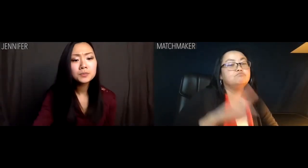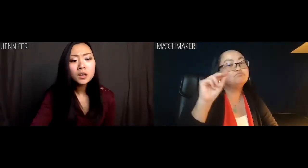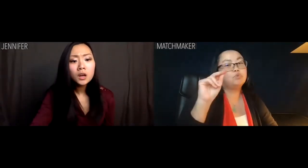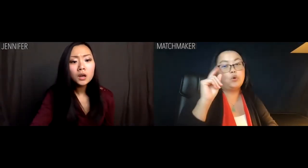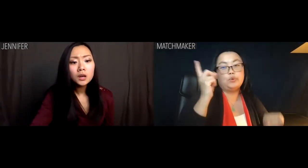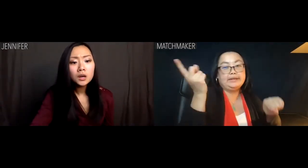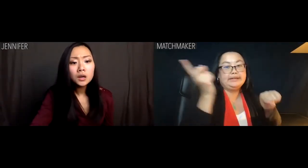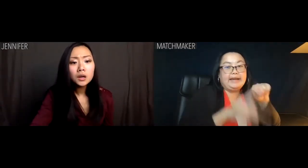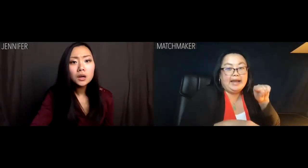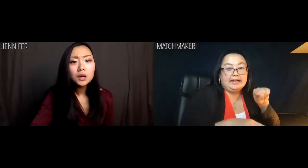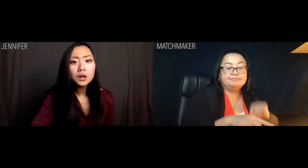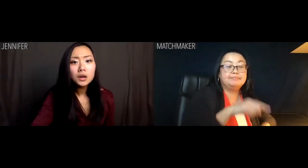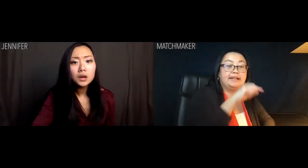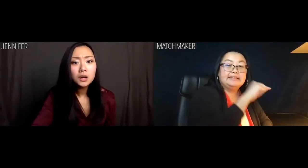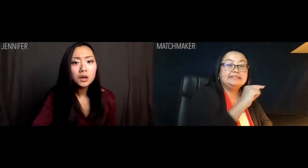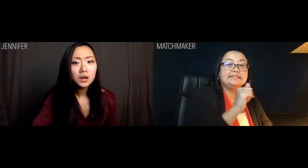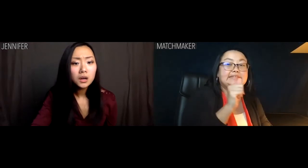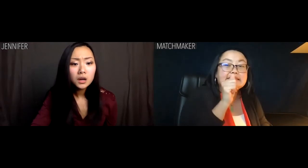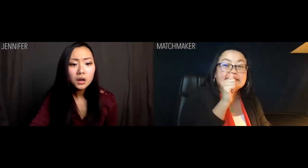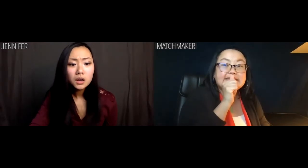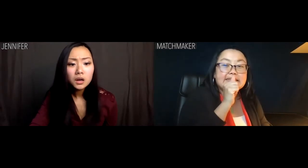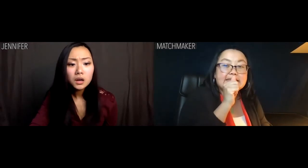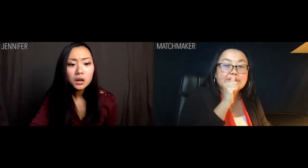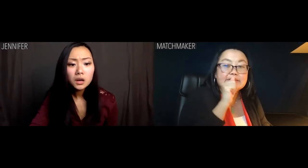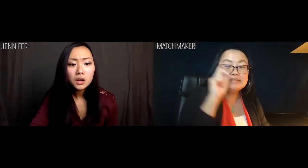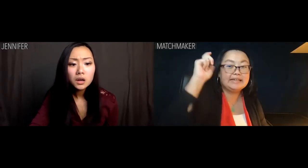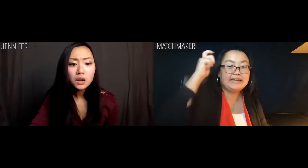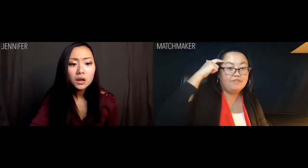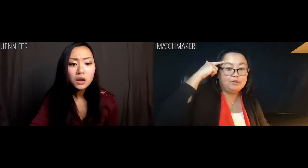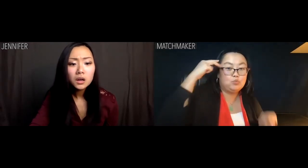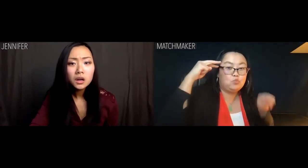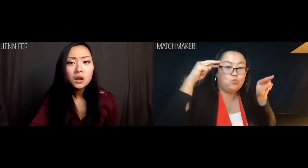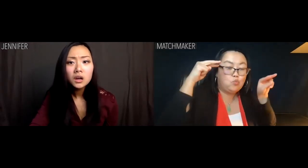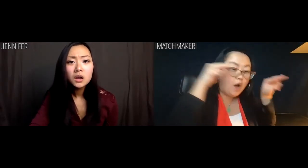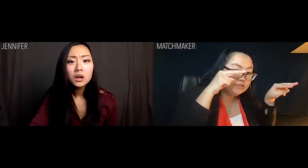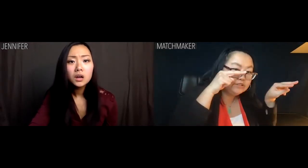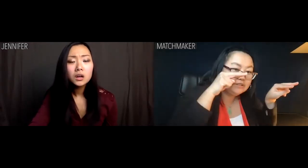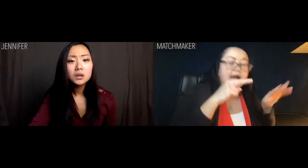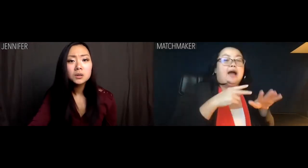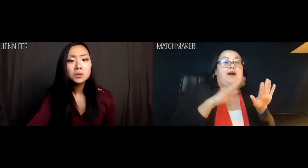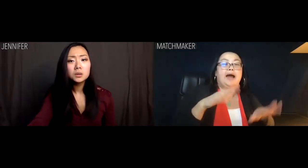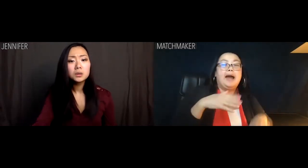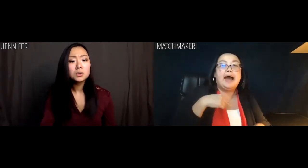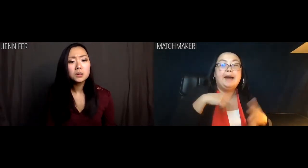Matchmaker: No, of course not. This is sensitive government surveillance, Ms Chen.